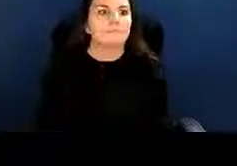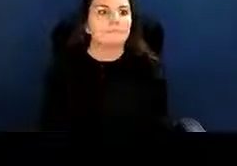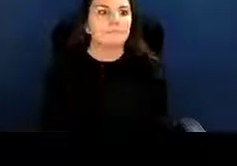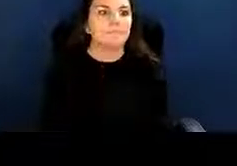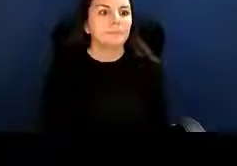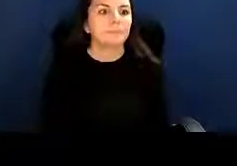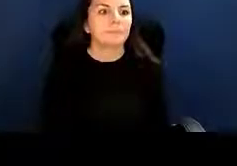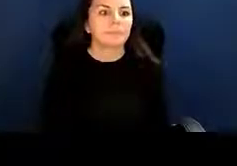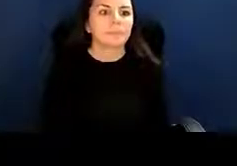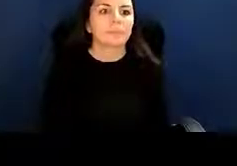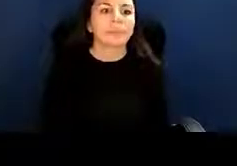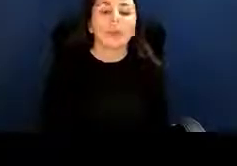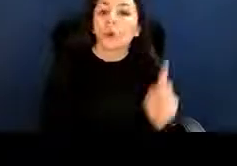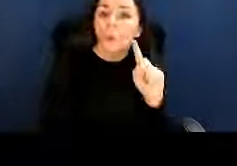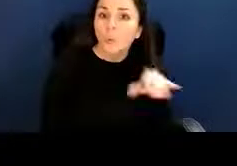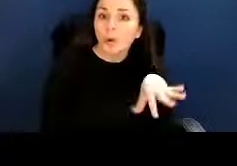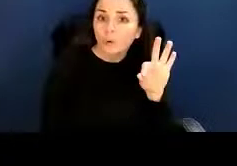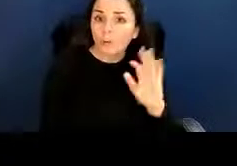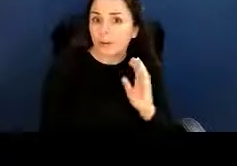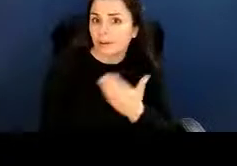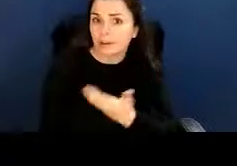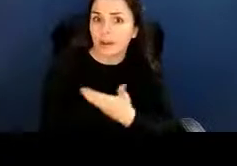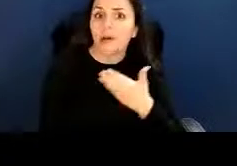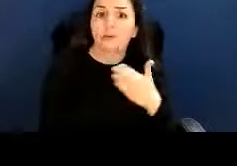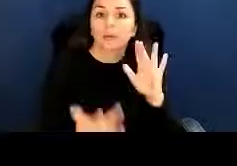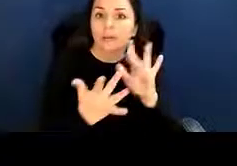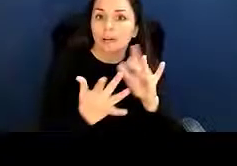Where to find the contact information